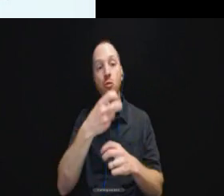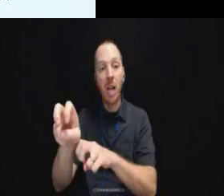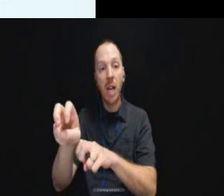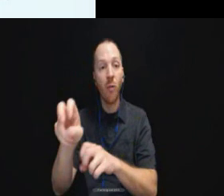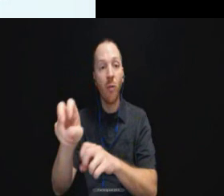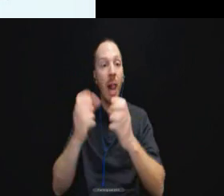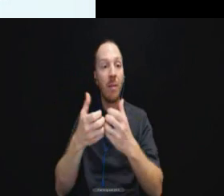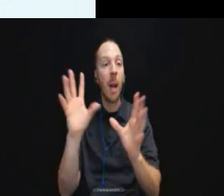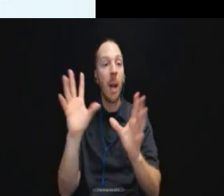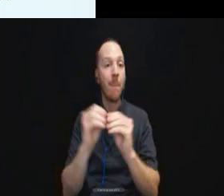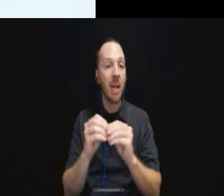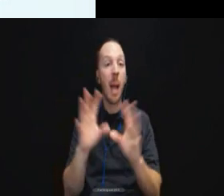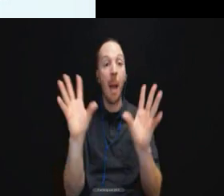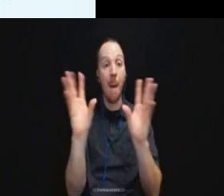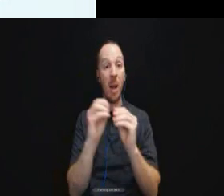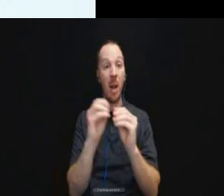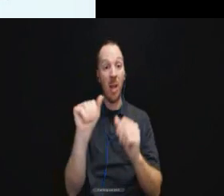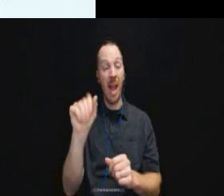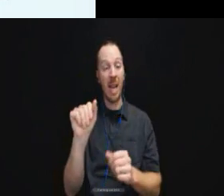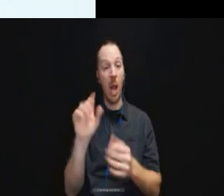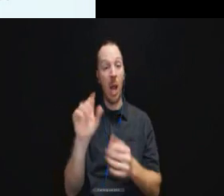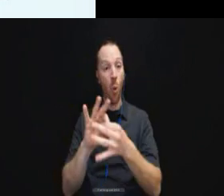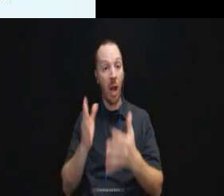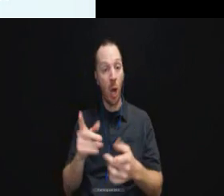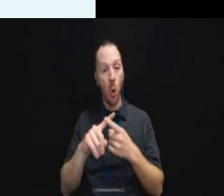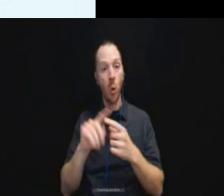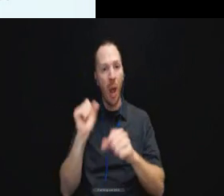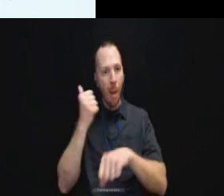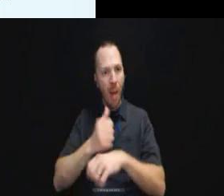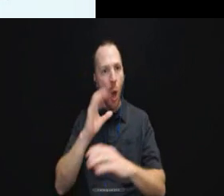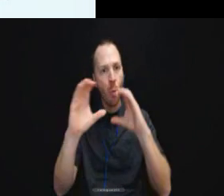the ADA coordinator to implement a communication plan.